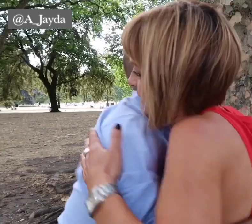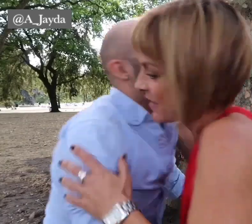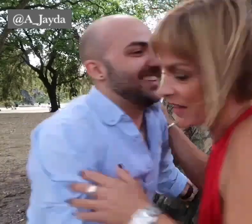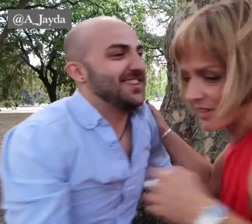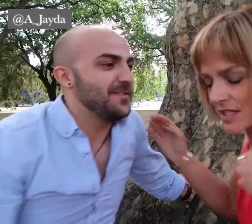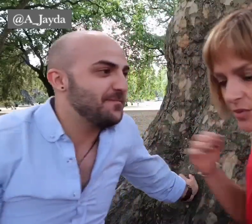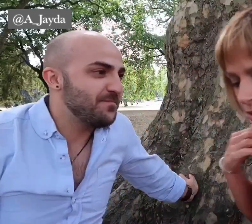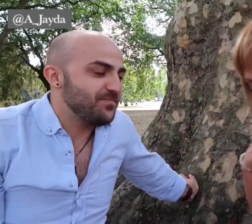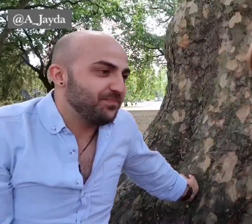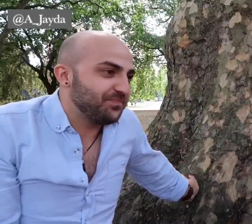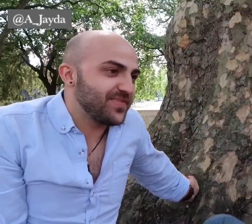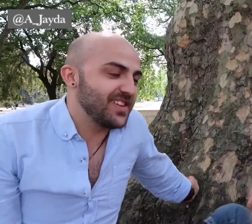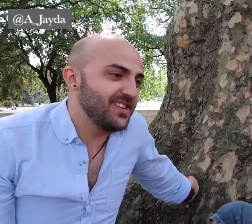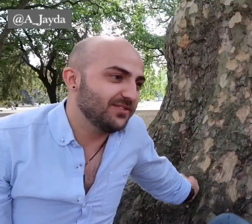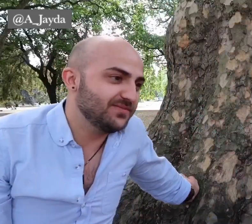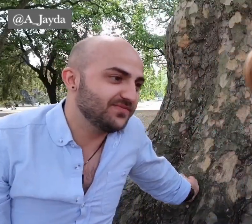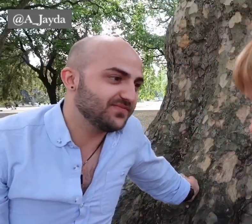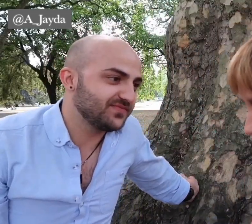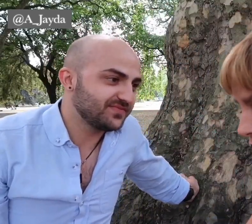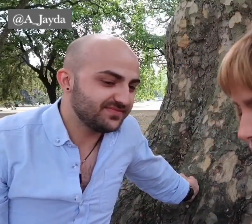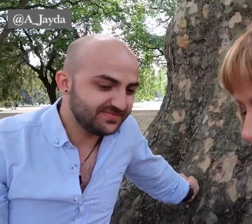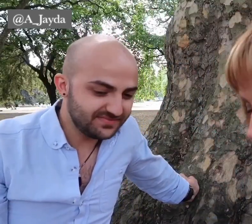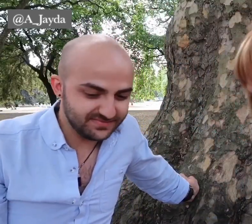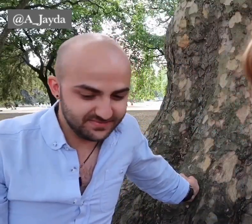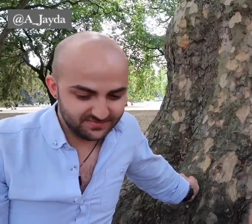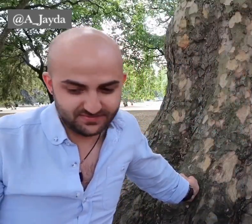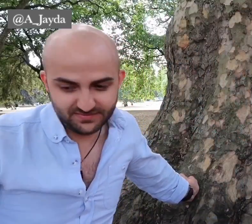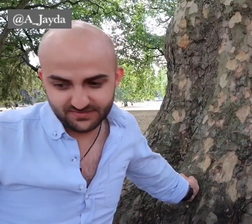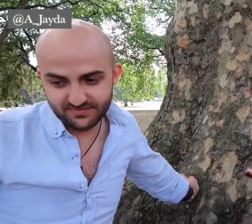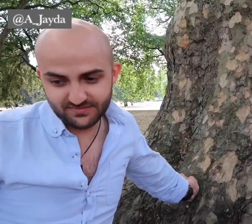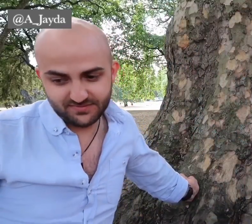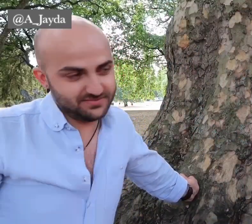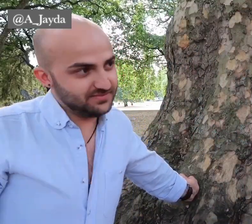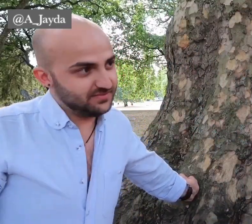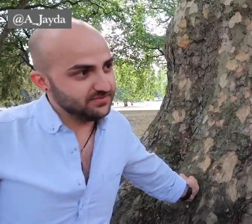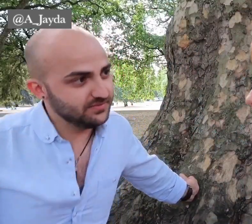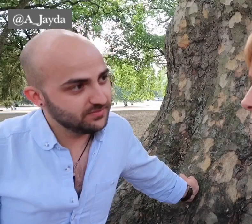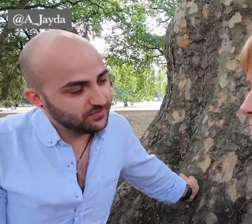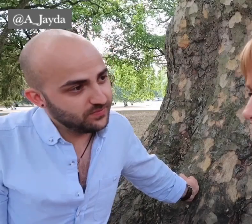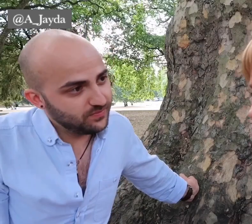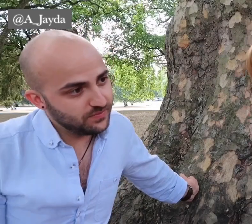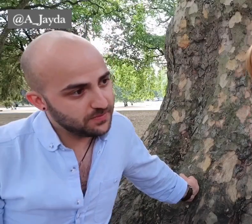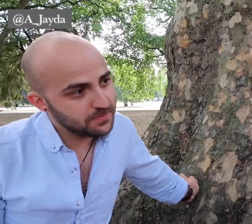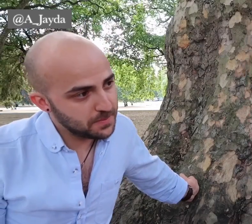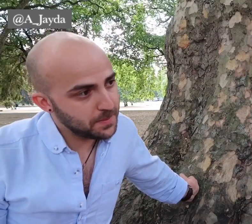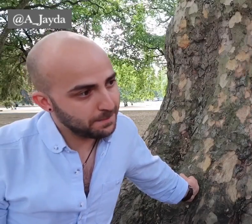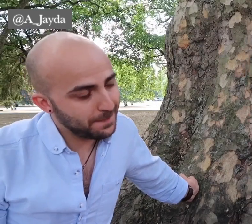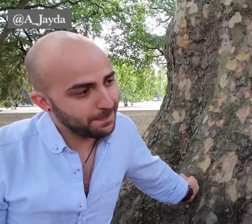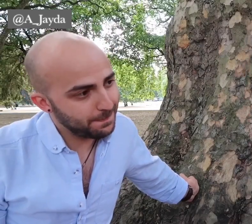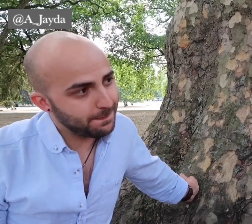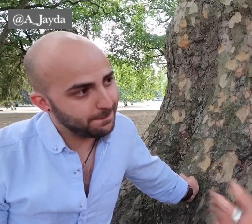Hopefully this will um, yeah this will reach people and and resonate with people and